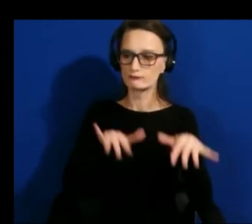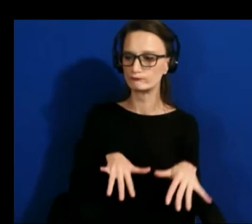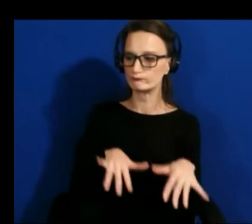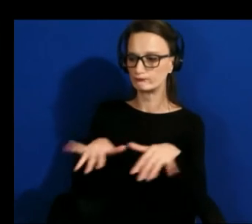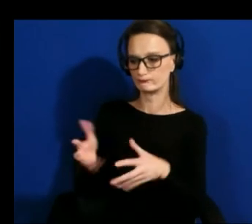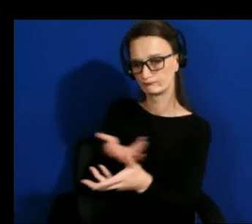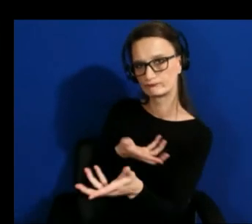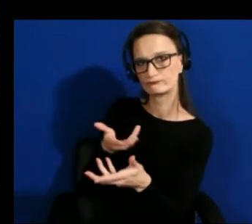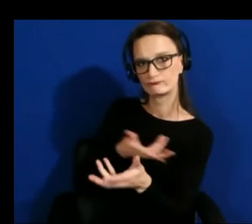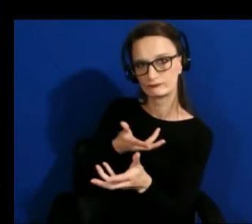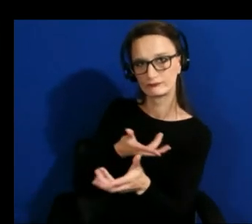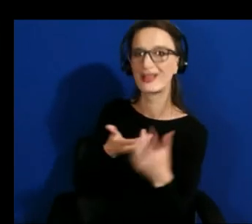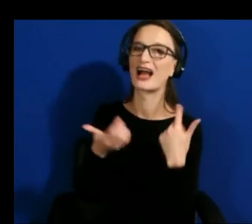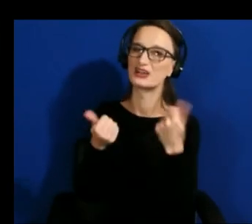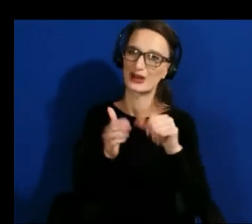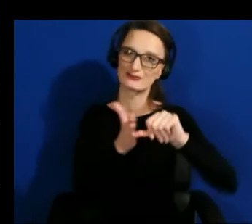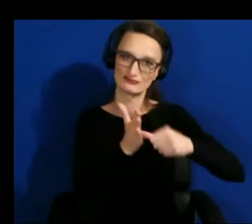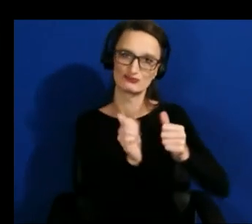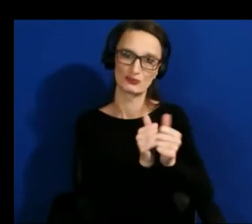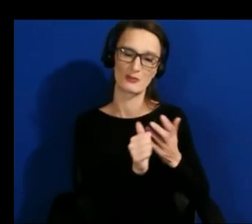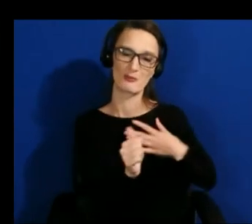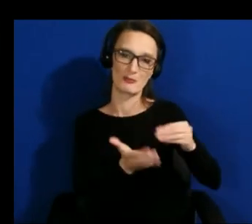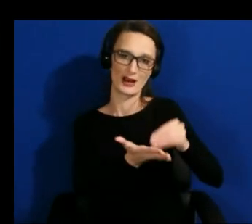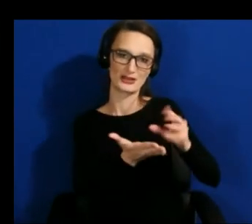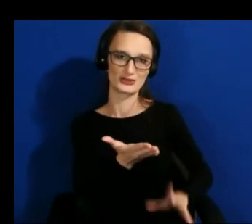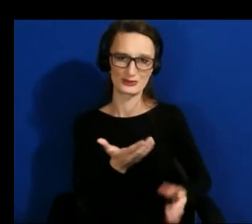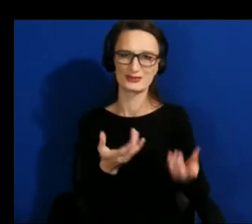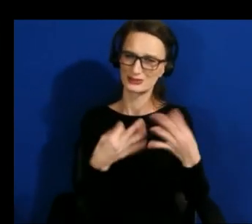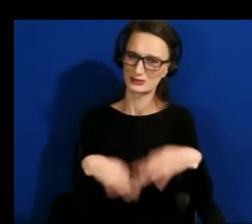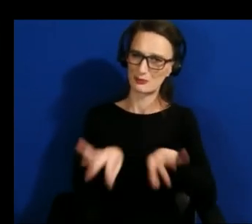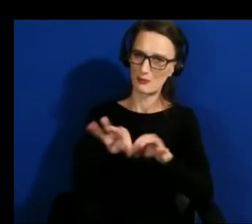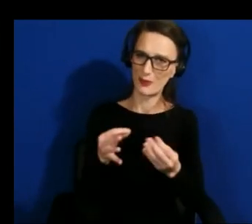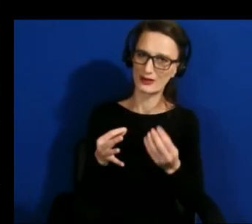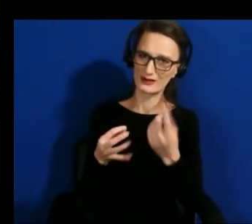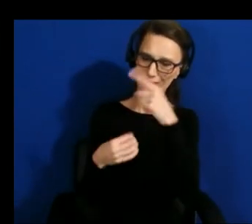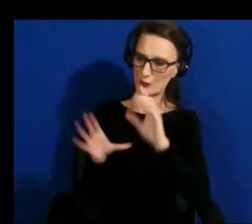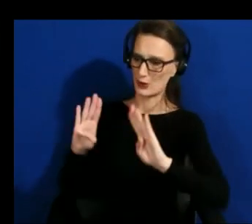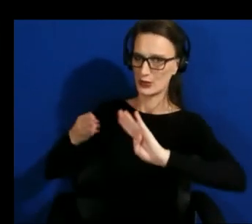the community and doing all of this informal work is so important even though it's not necessarily